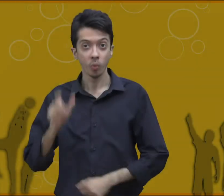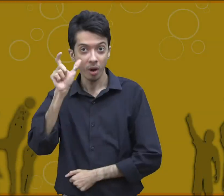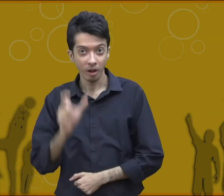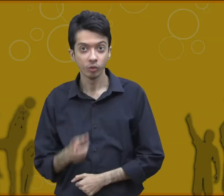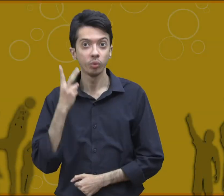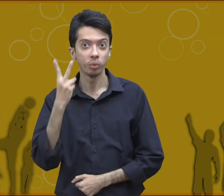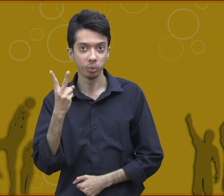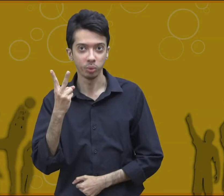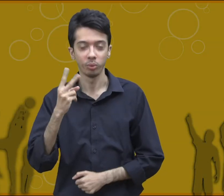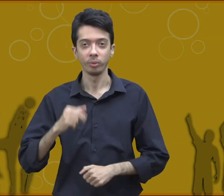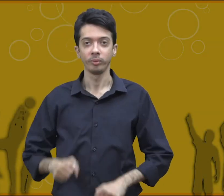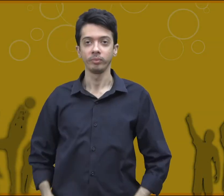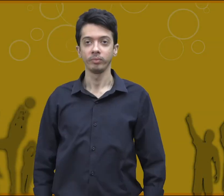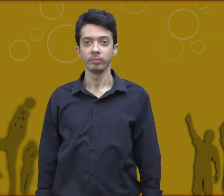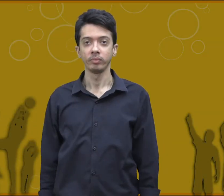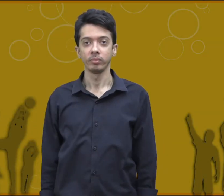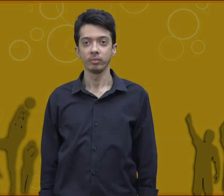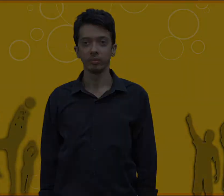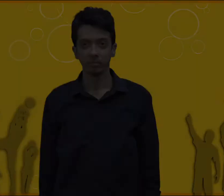distant purpose there are two signs for distant purpose